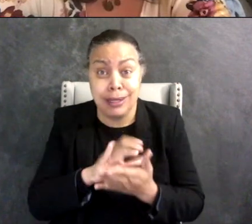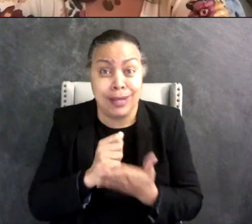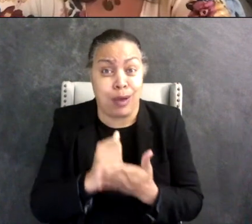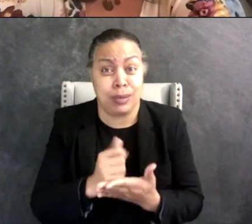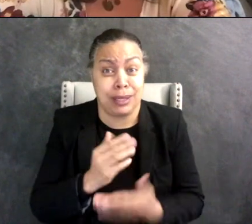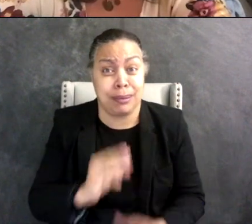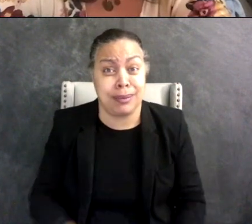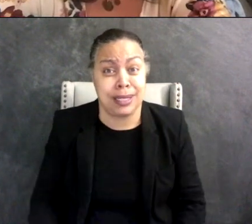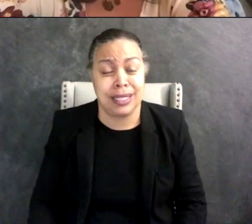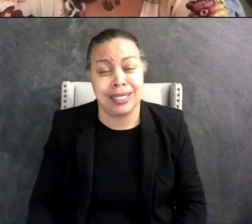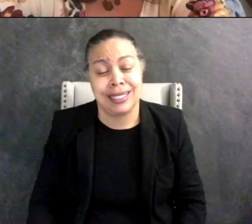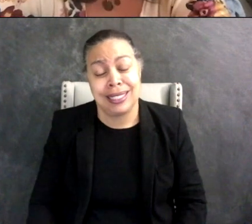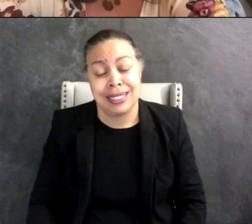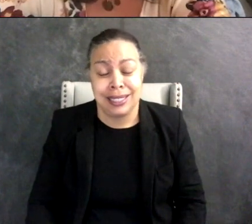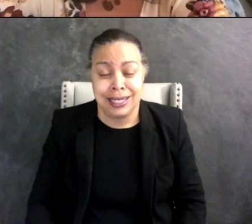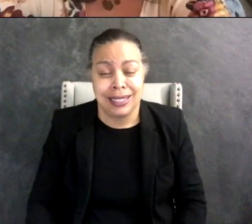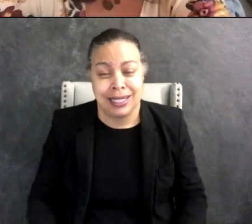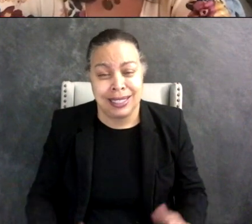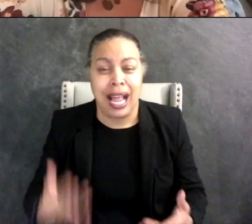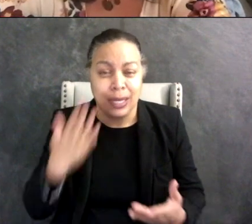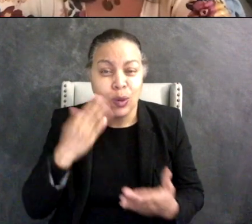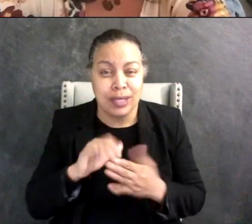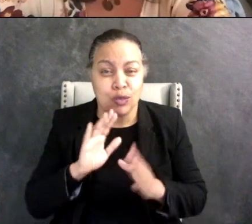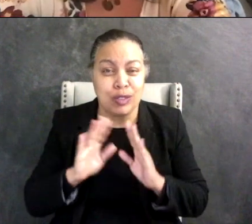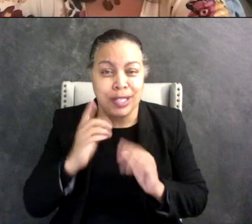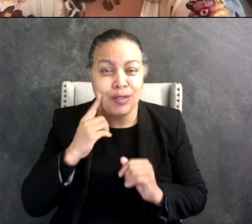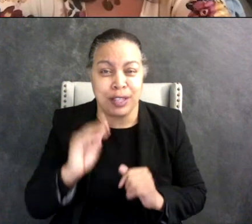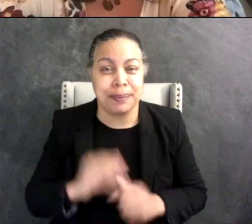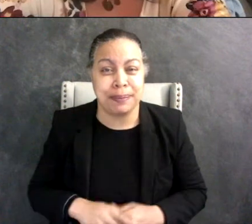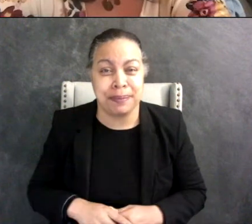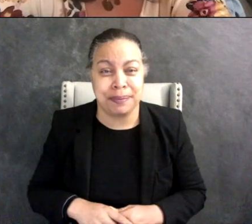Right (Jen). And I know that's a frustrating thing for him and it was a frustrating thing for